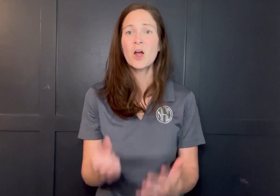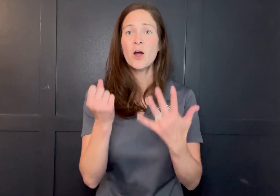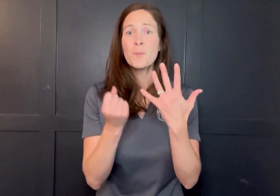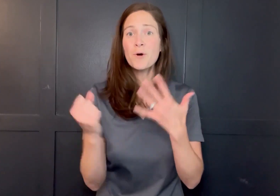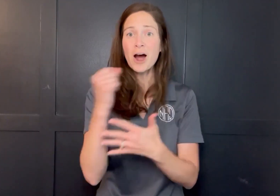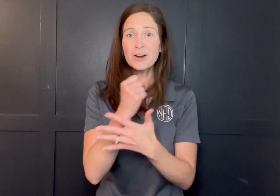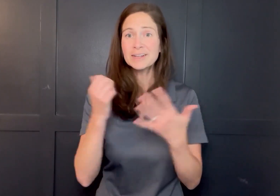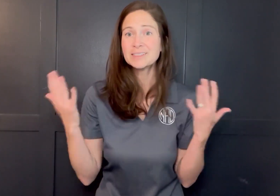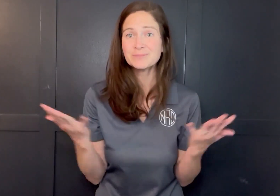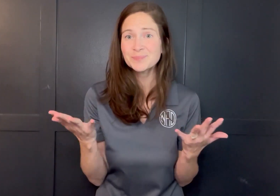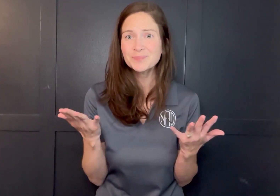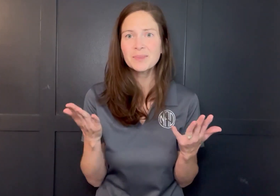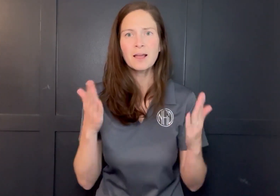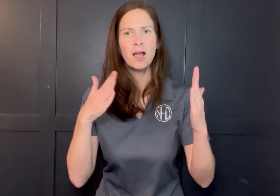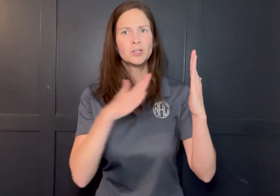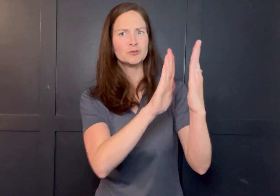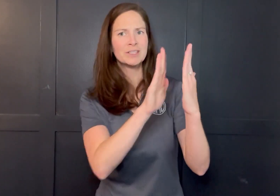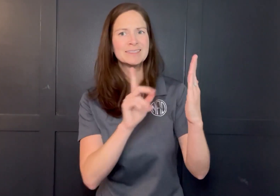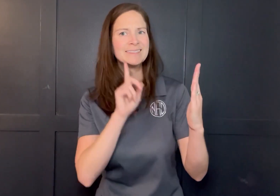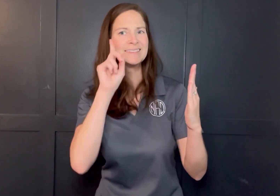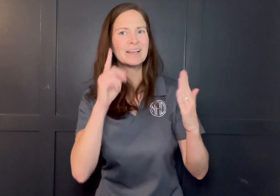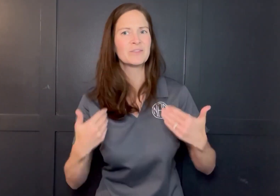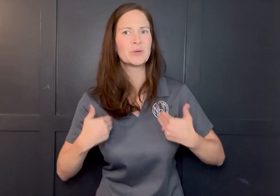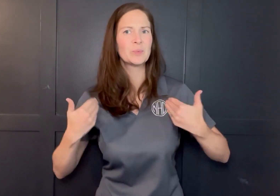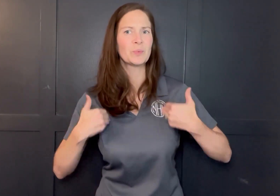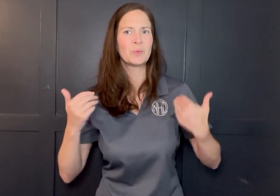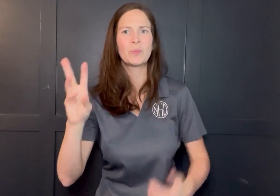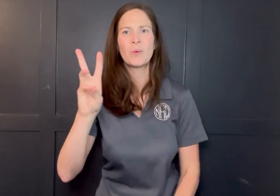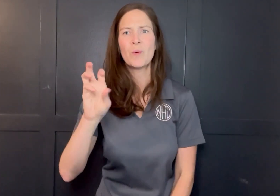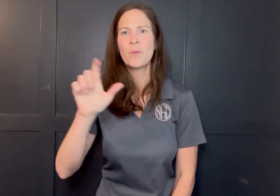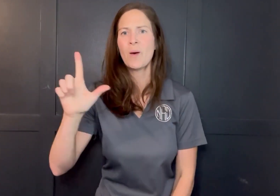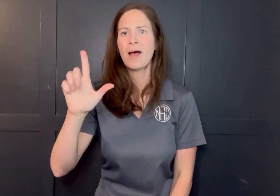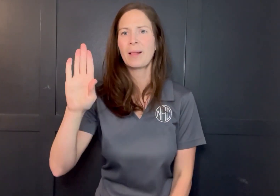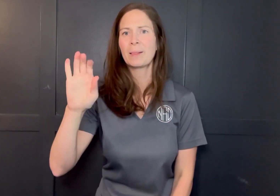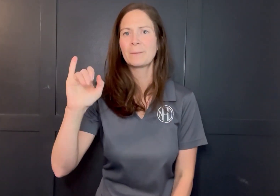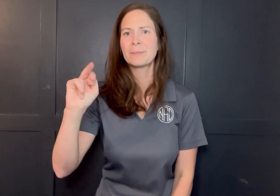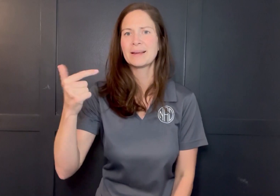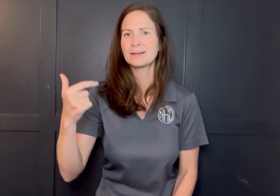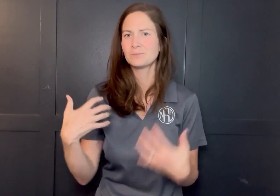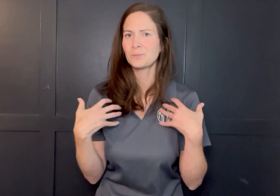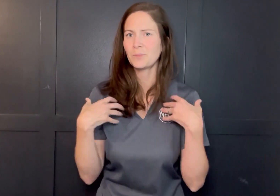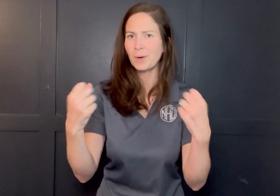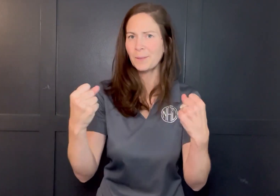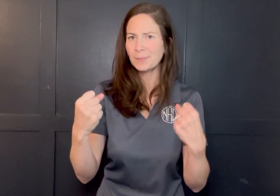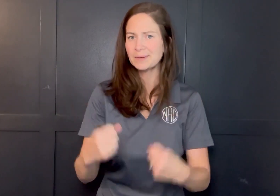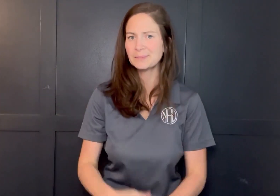Priority: Address Deaf Youth Well-Being.